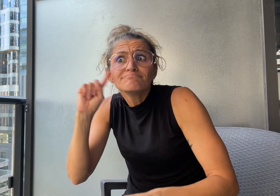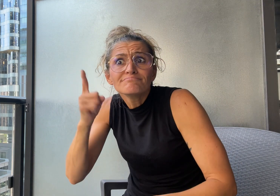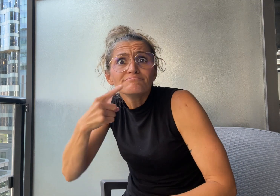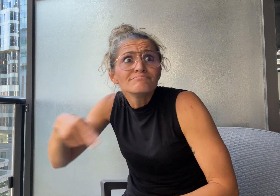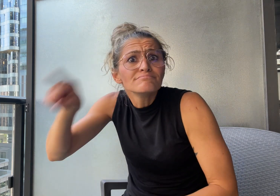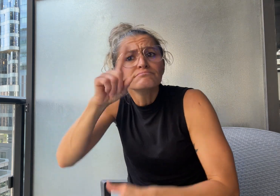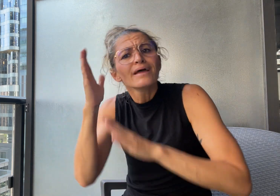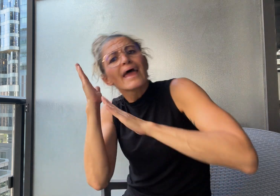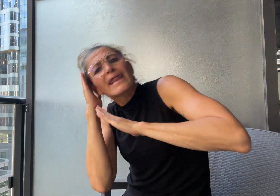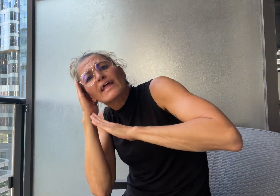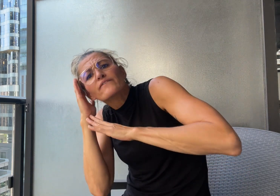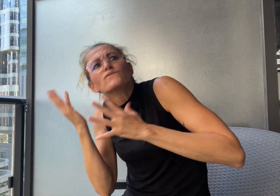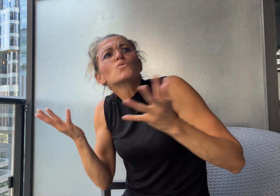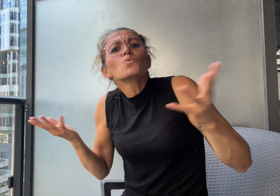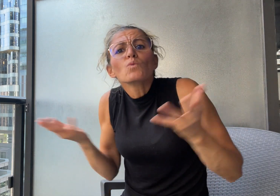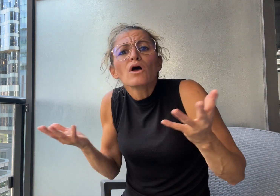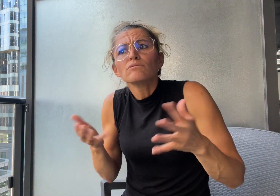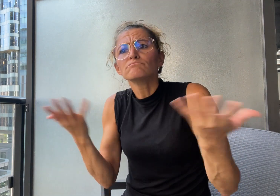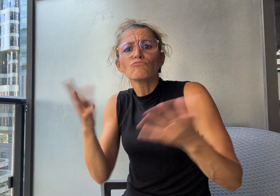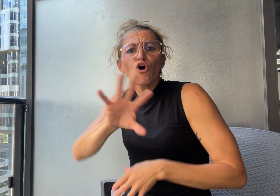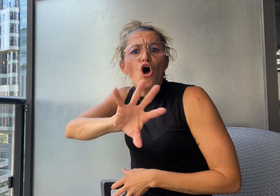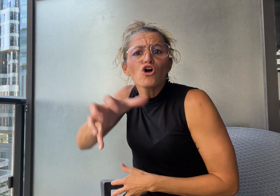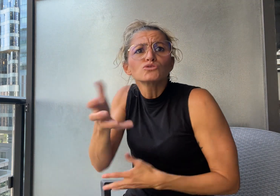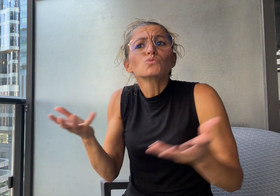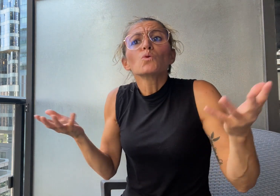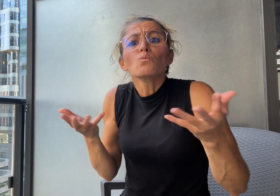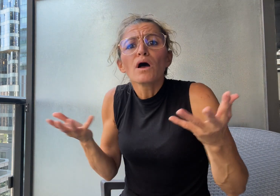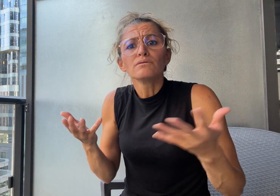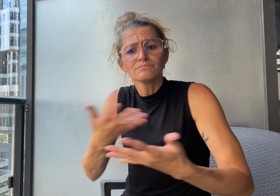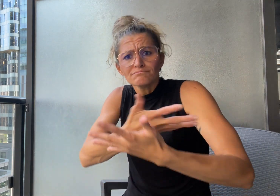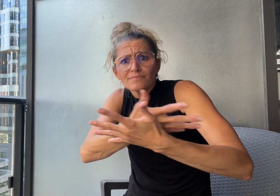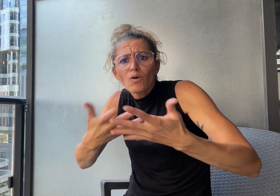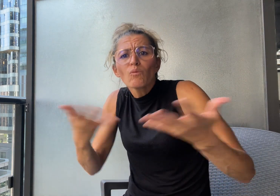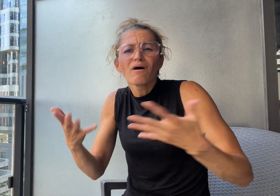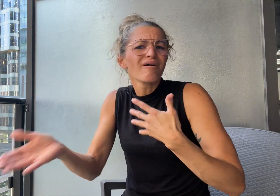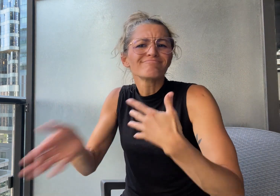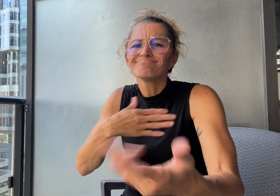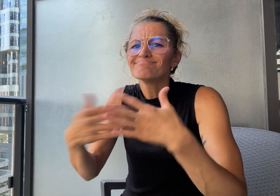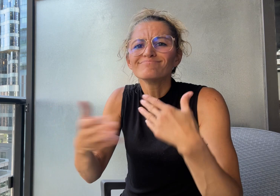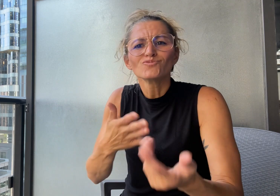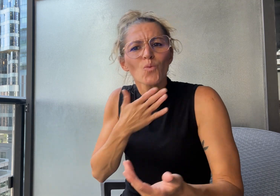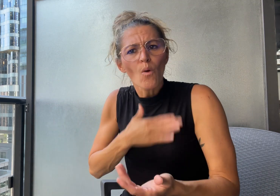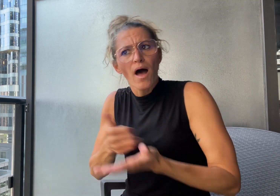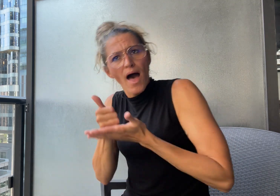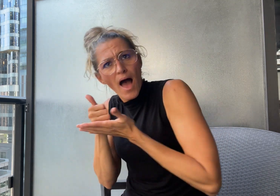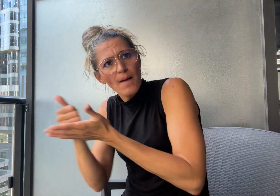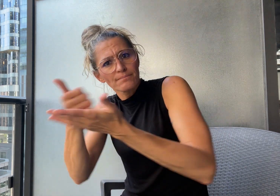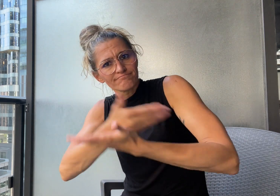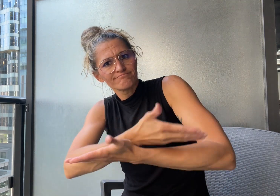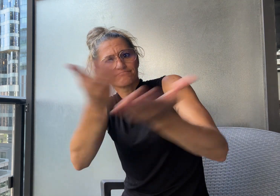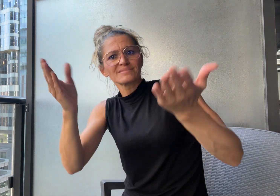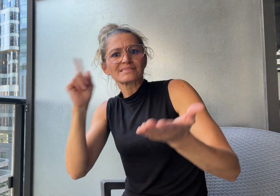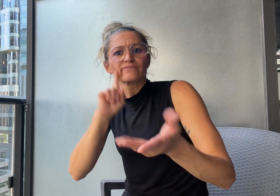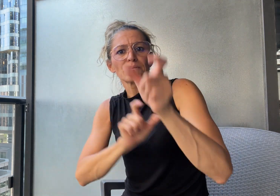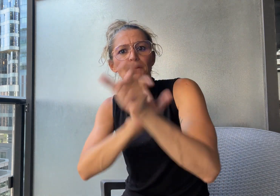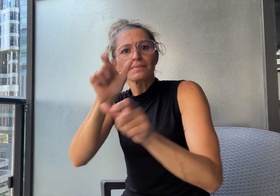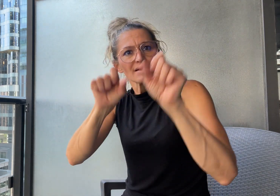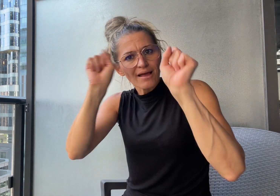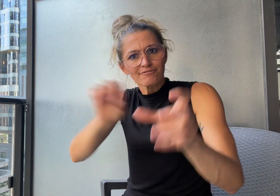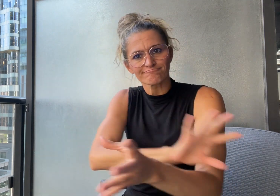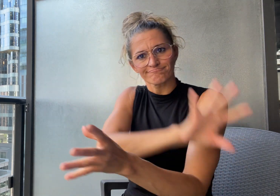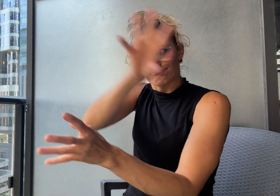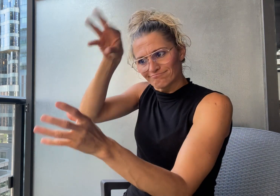help Deaf people be a part of society. He also added